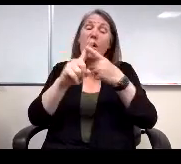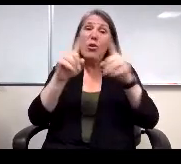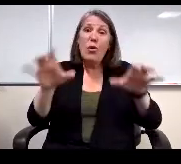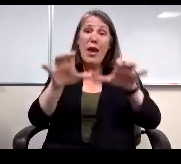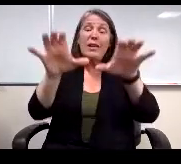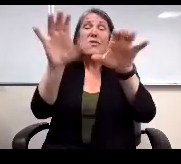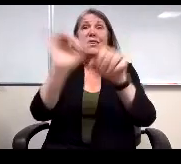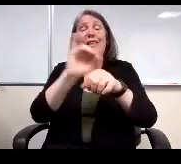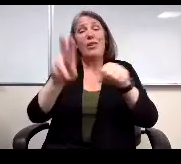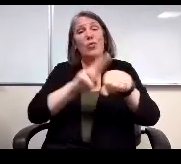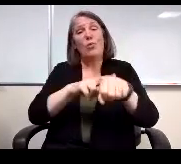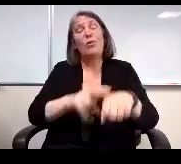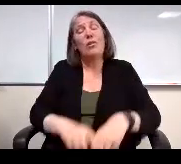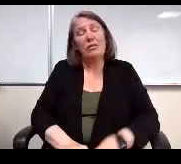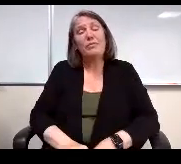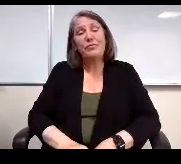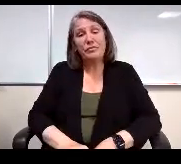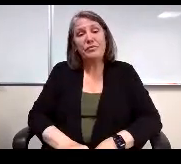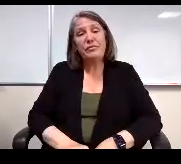activities that they normally would. Staff didn't so.